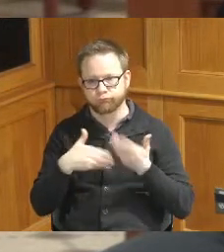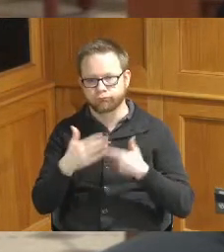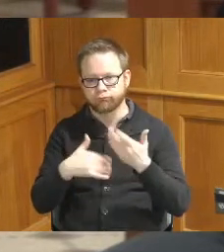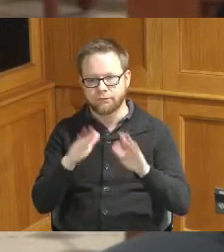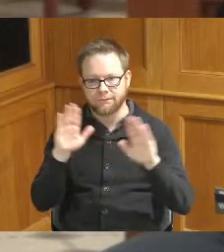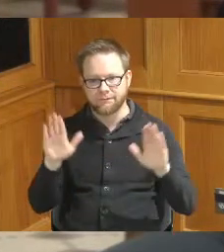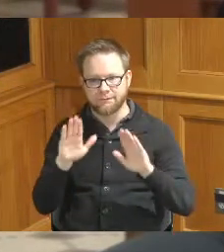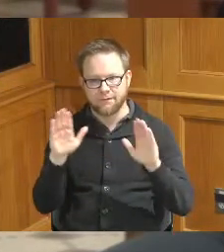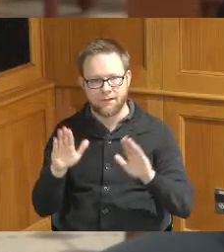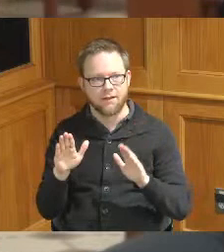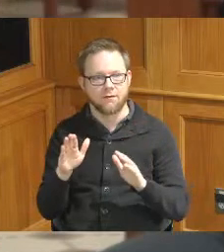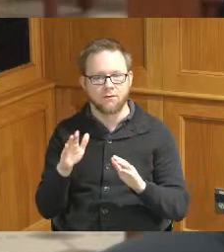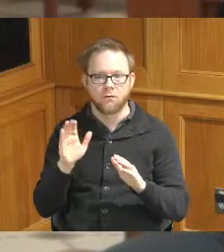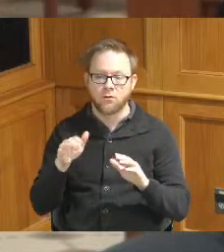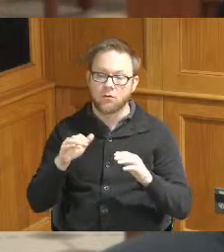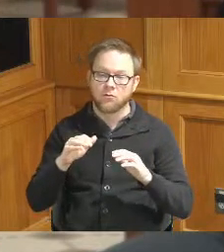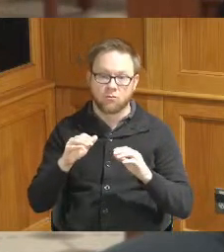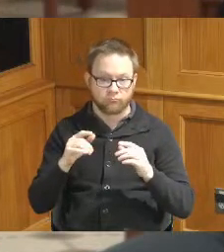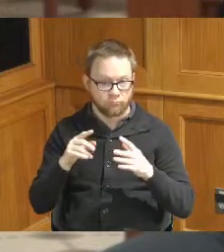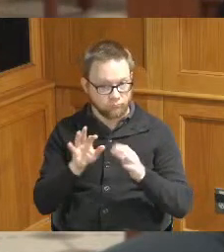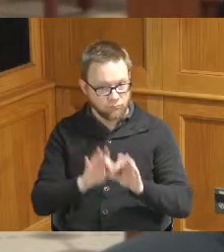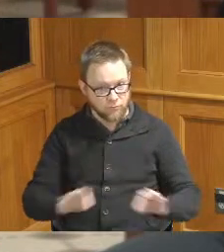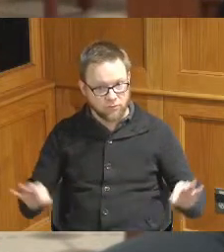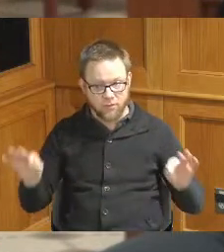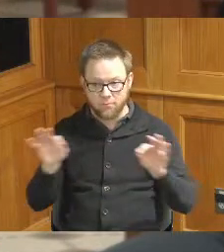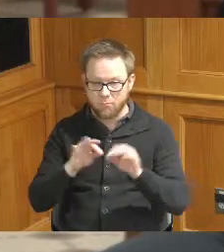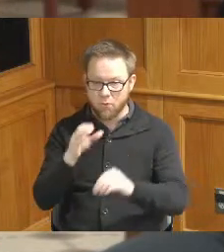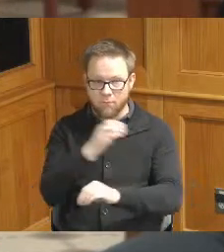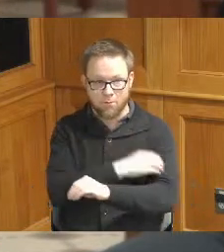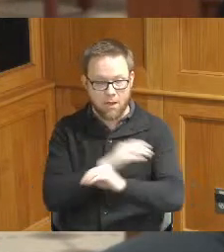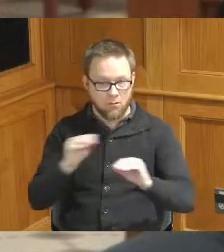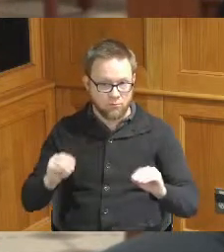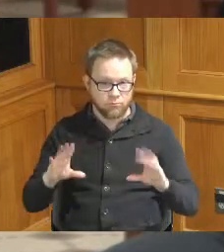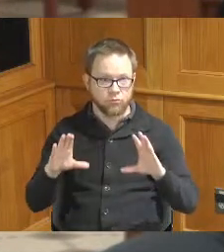obviously needed to restore power as quickly as possible we have small generators and we were able